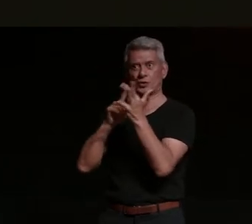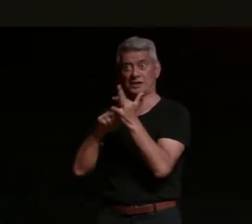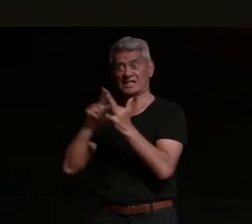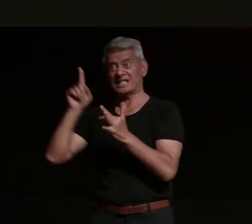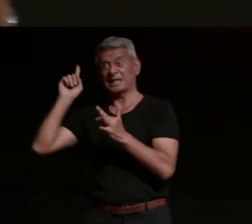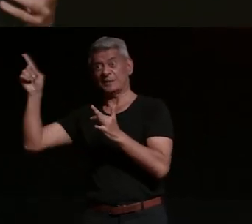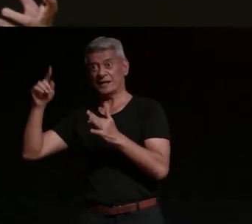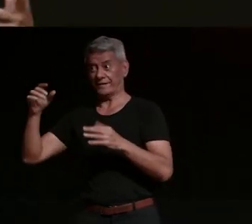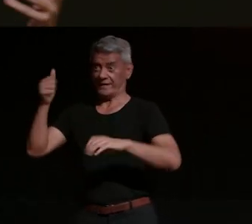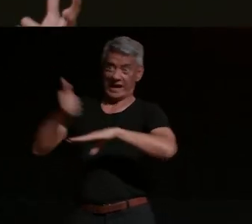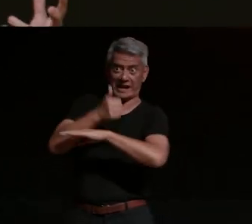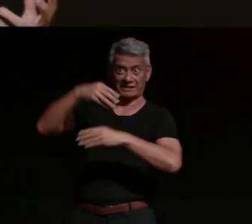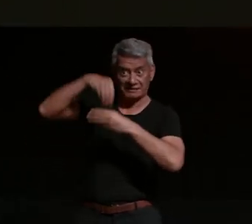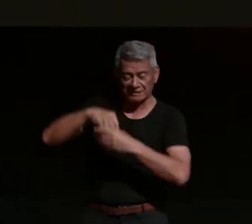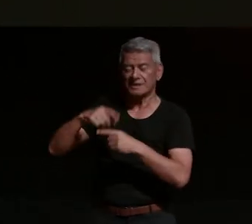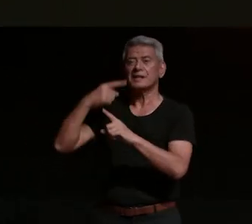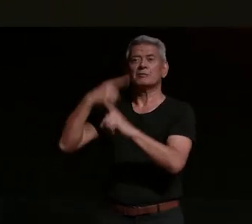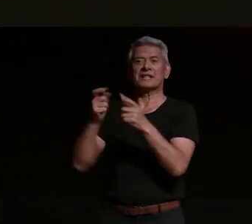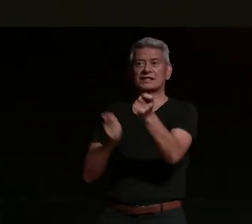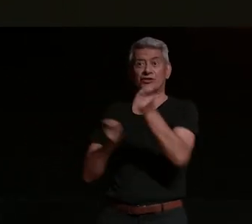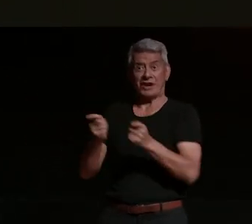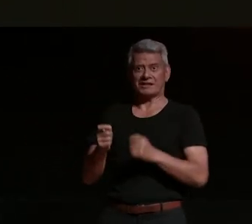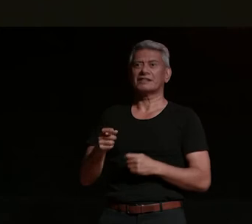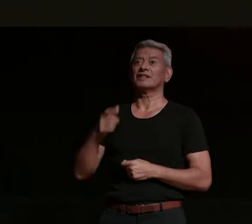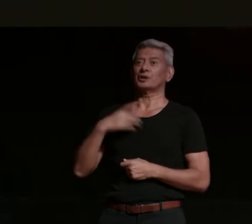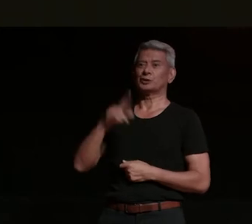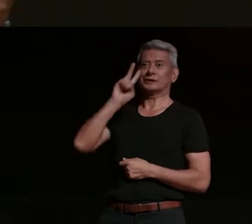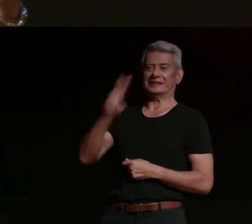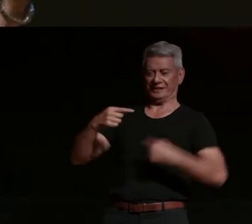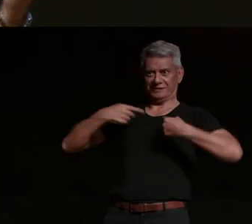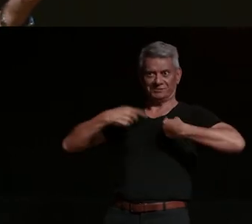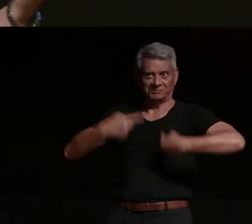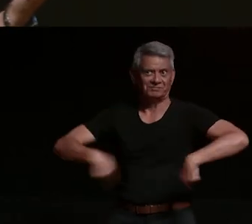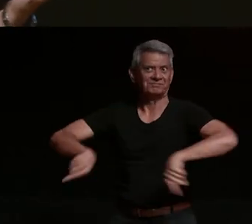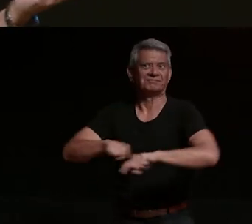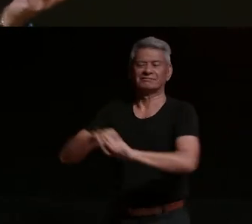we went into talks with their production company anklin eastwood himself and our san francisco